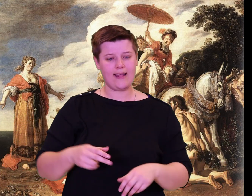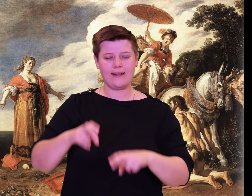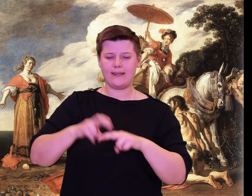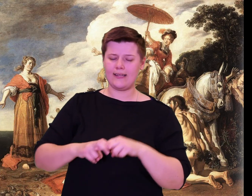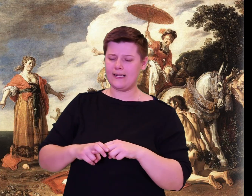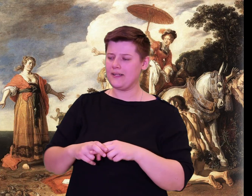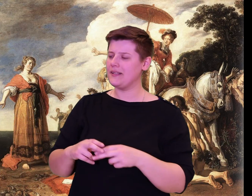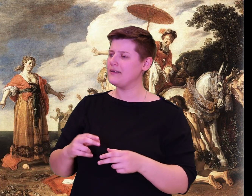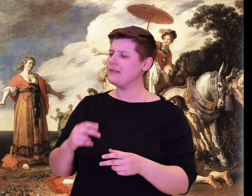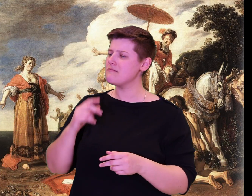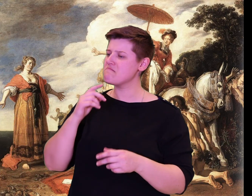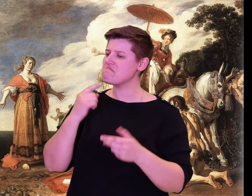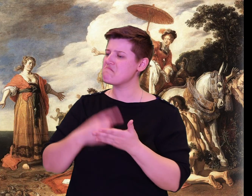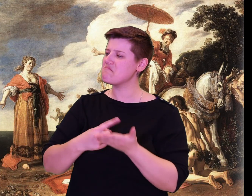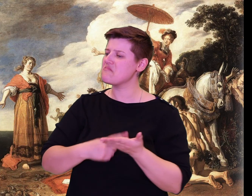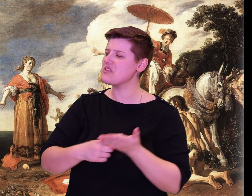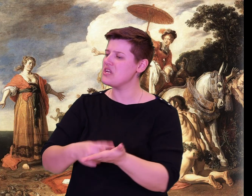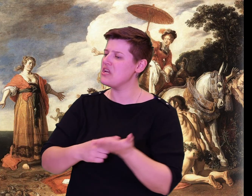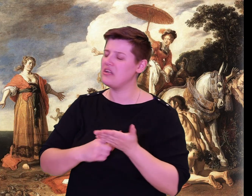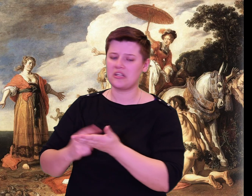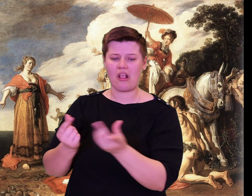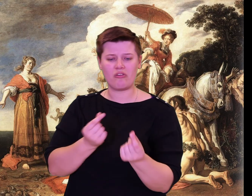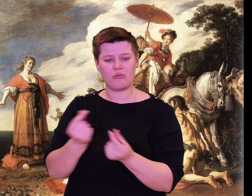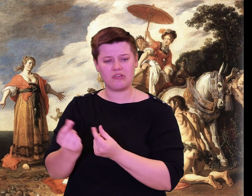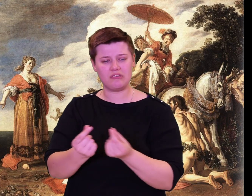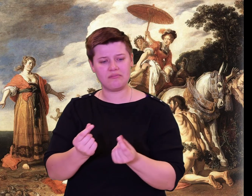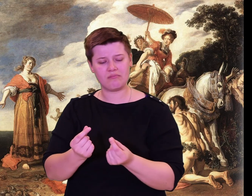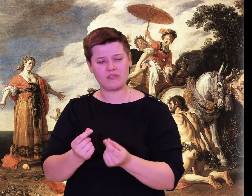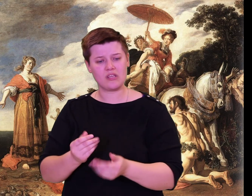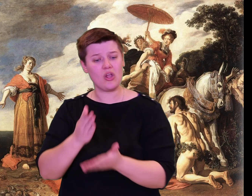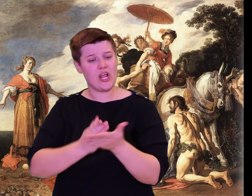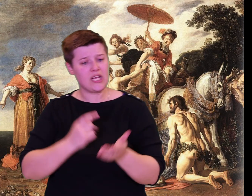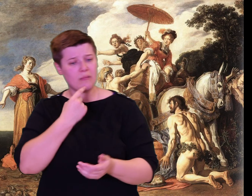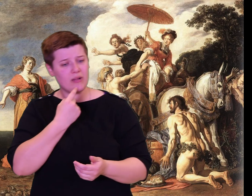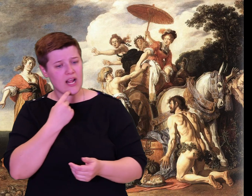their camp and then embarked and sailed away.